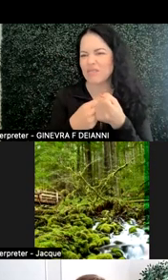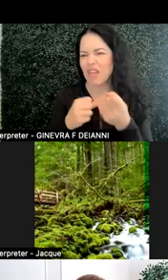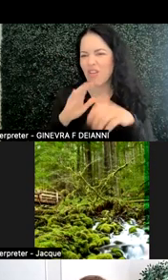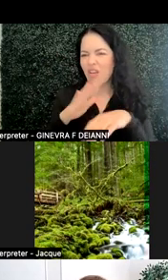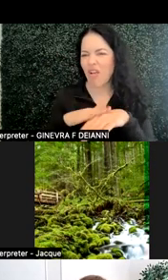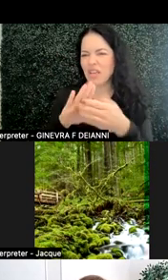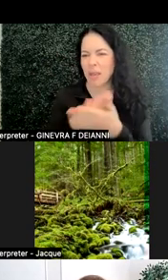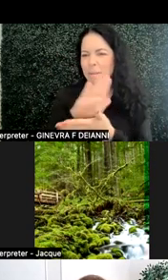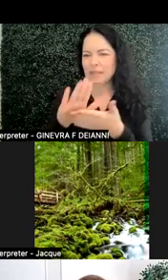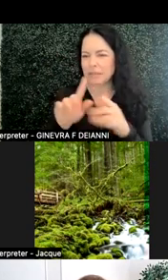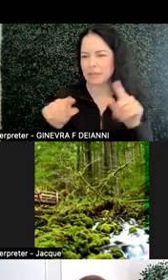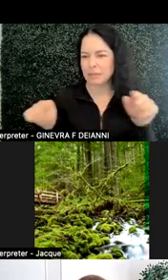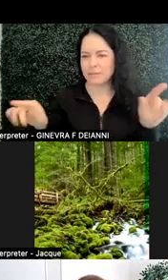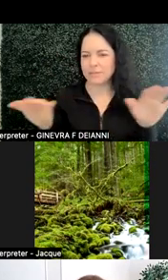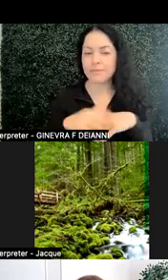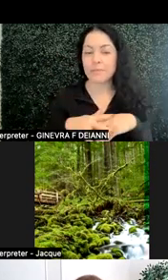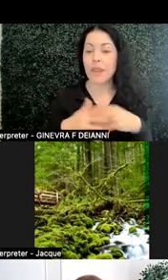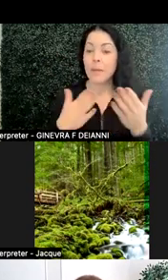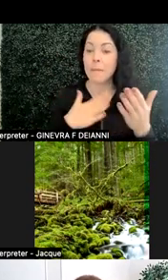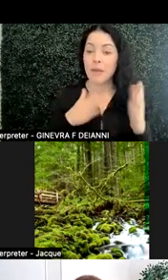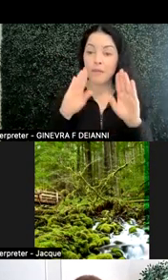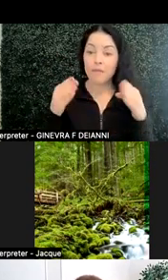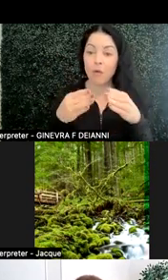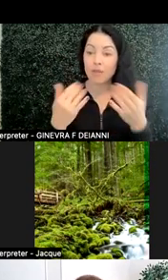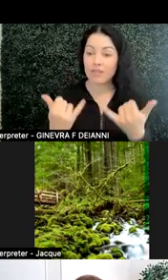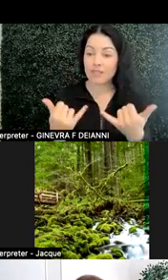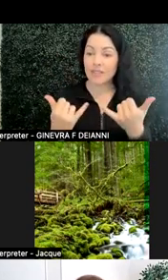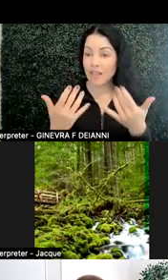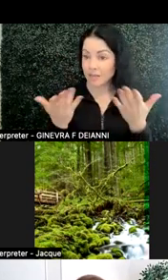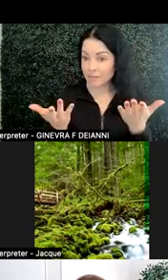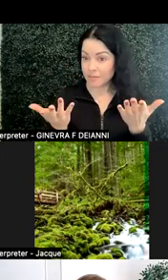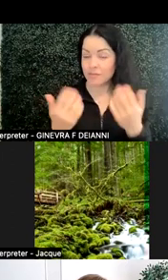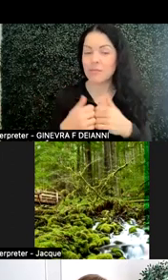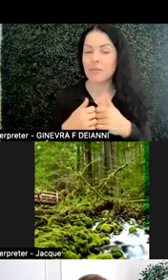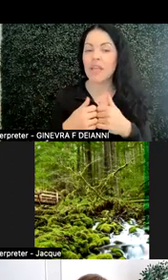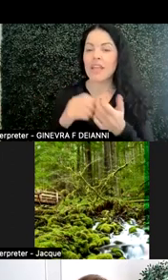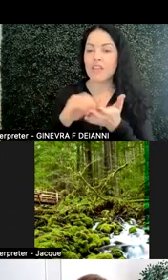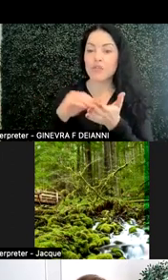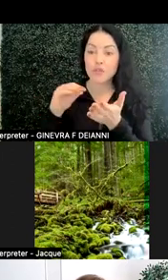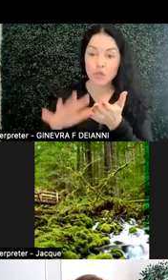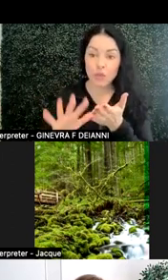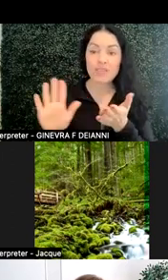And what I'm going to focus today though is predominantly on what students told us